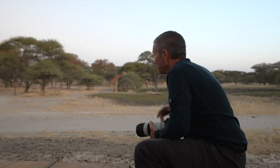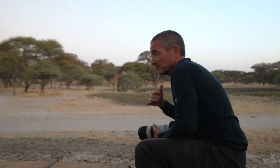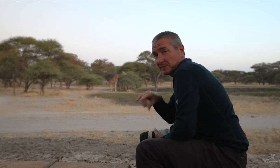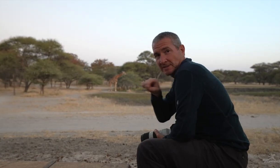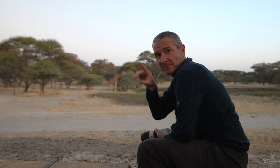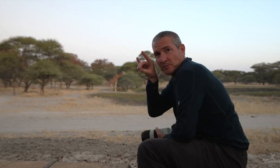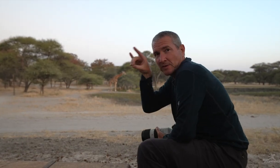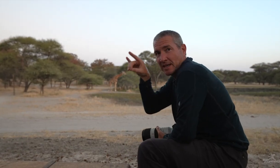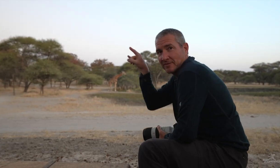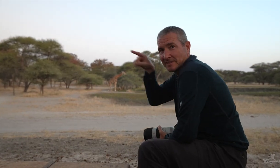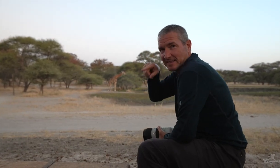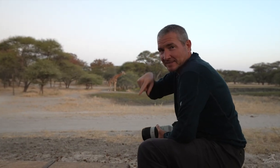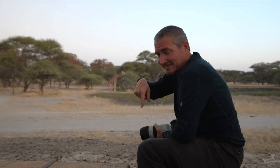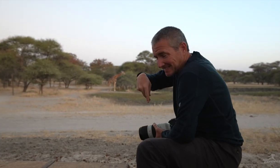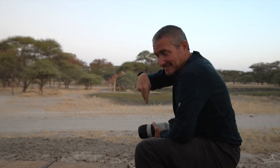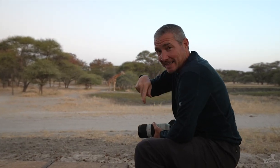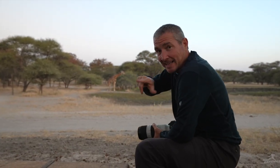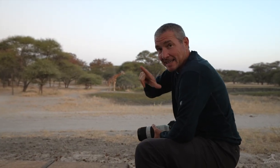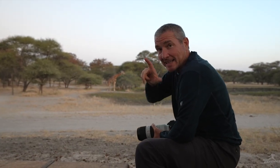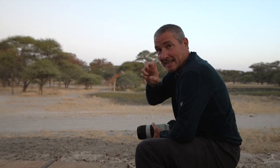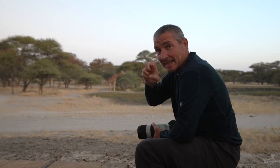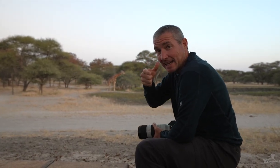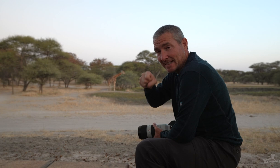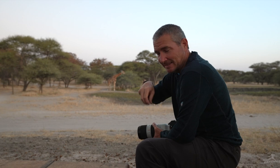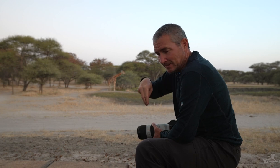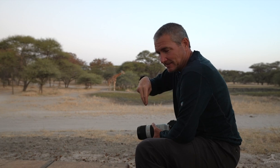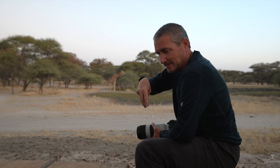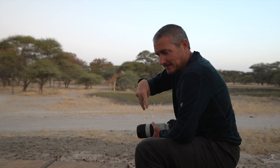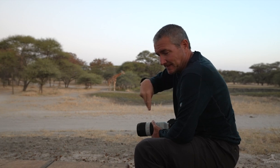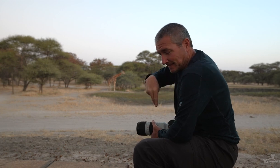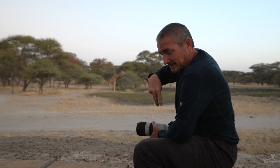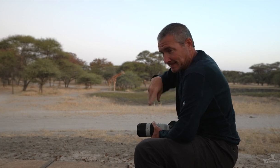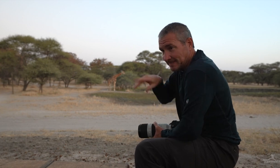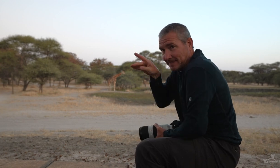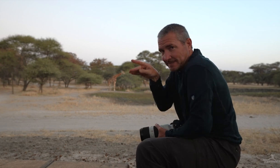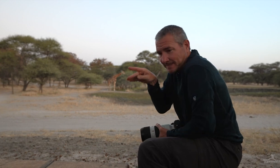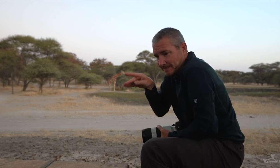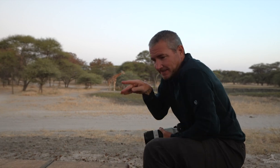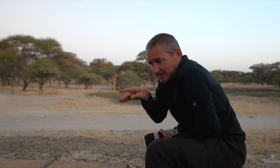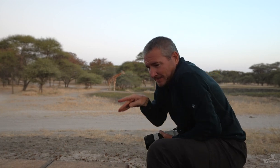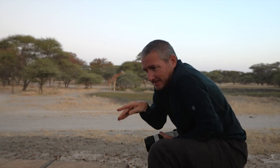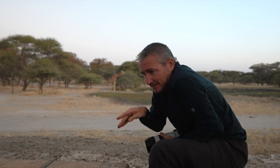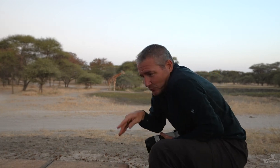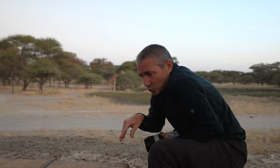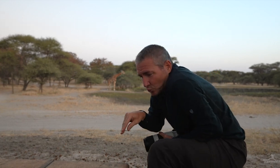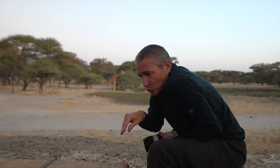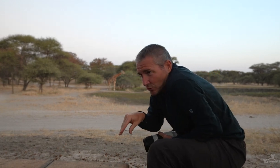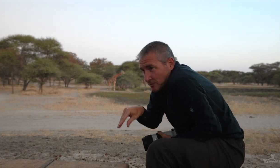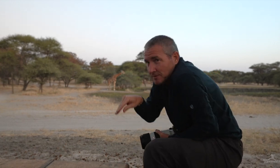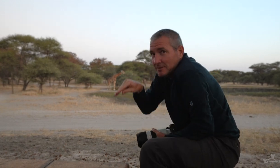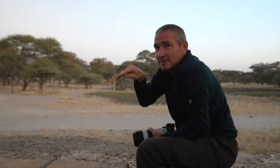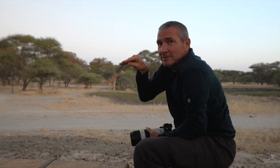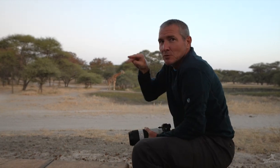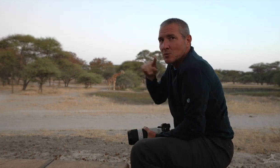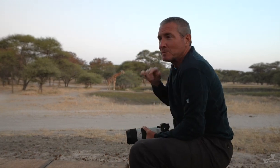Wow. The giraffe had to bend its forelegs so it could reach the water.